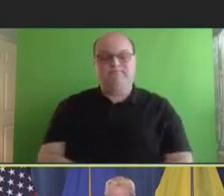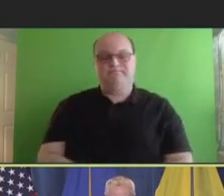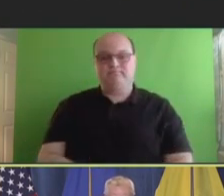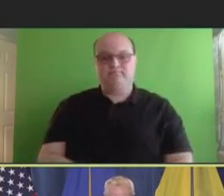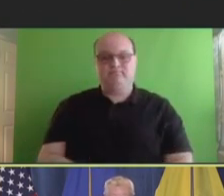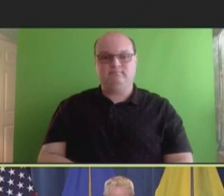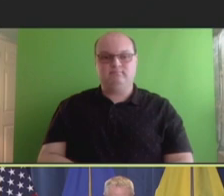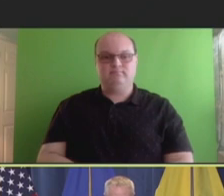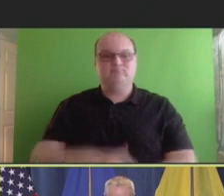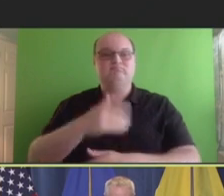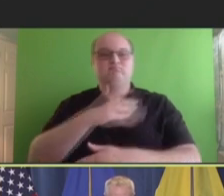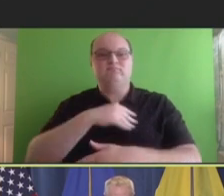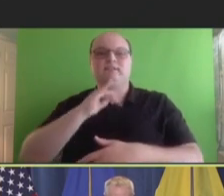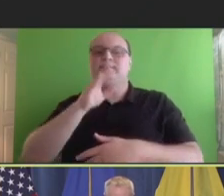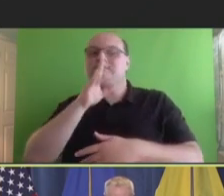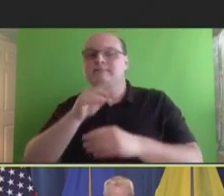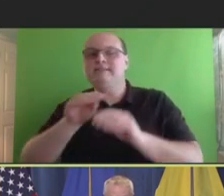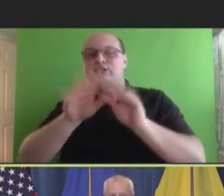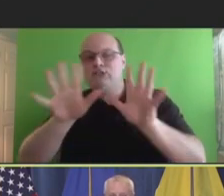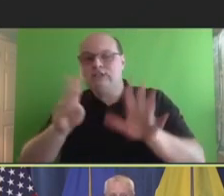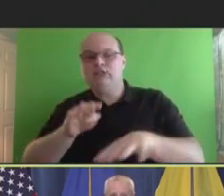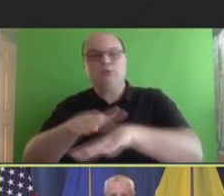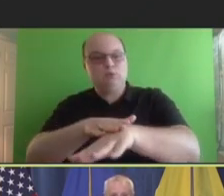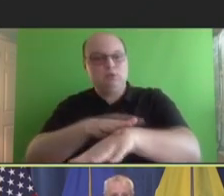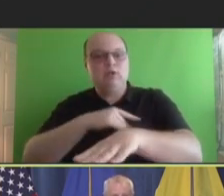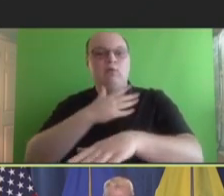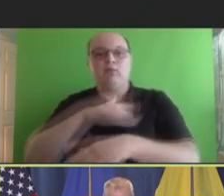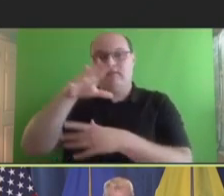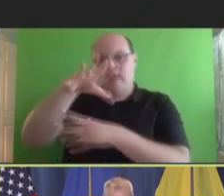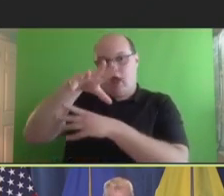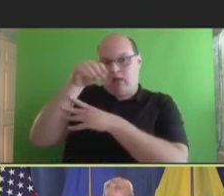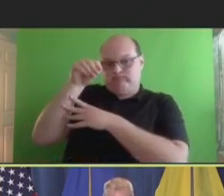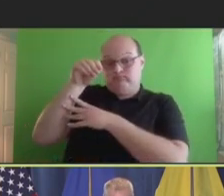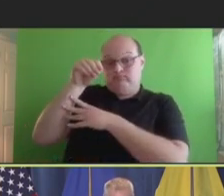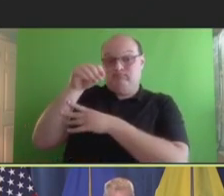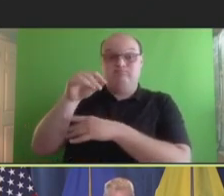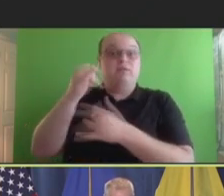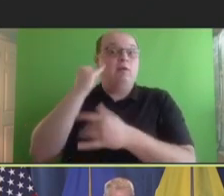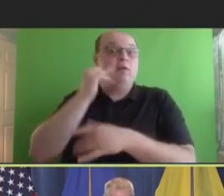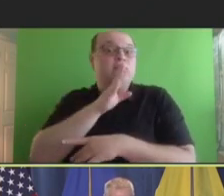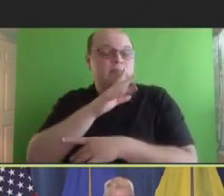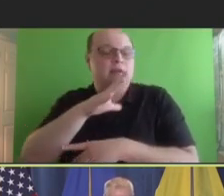speak slowly and clearly and turn off their cameras when not speaking. This helps the